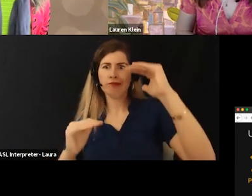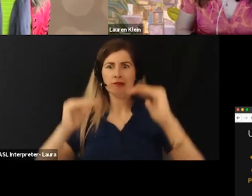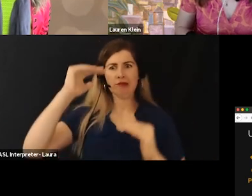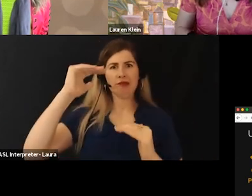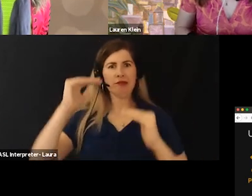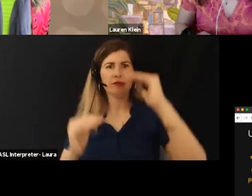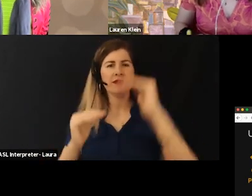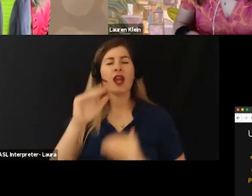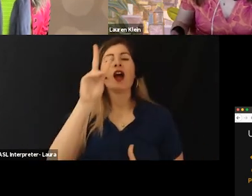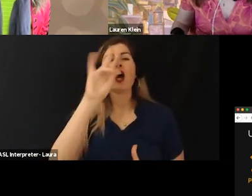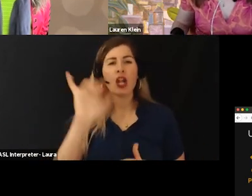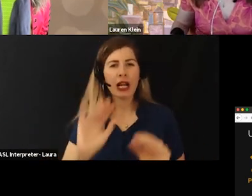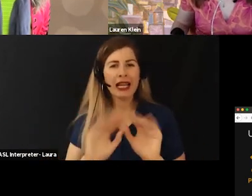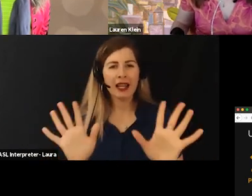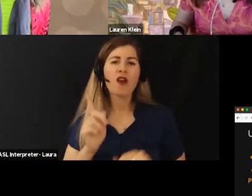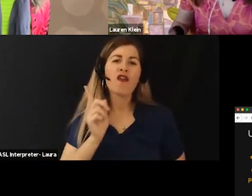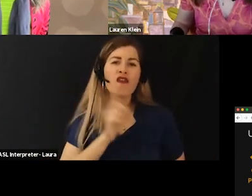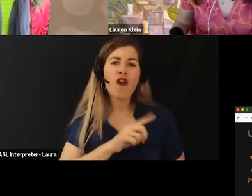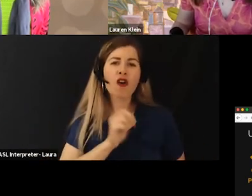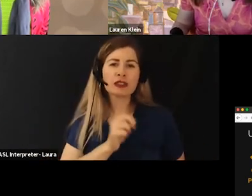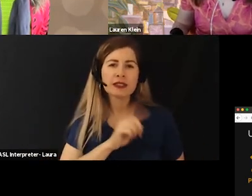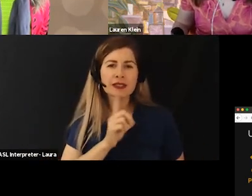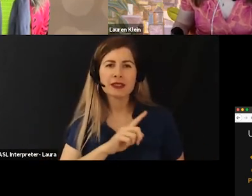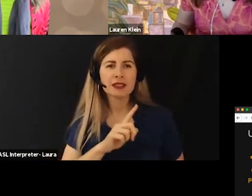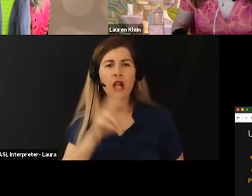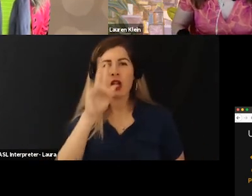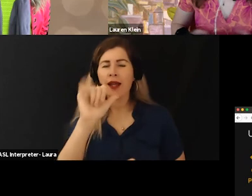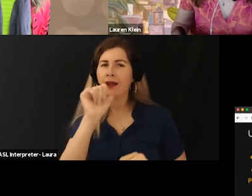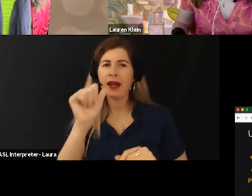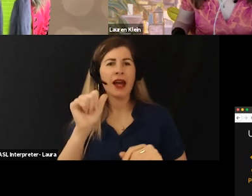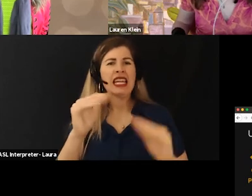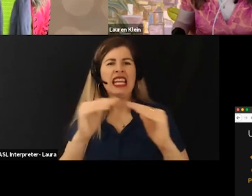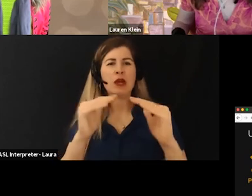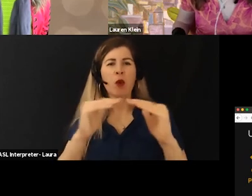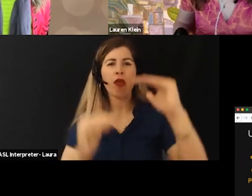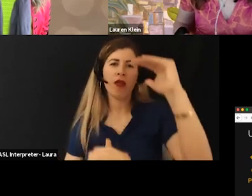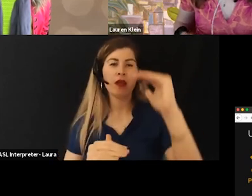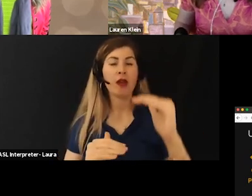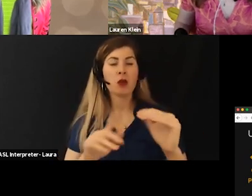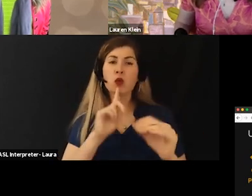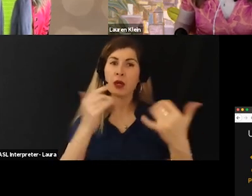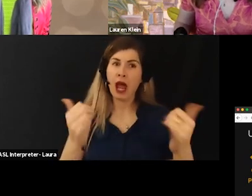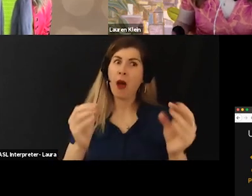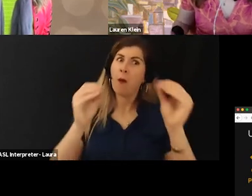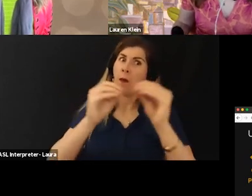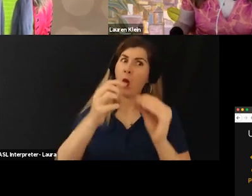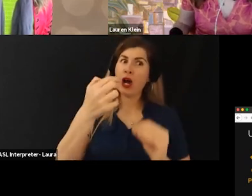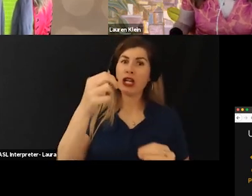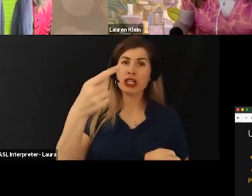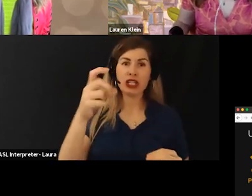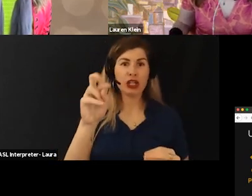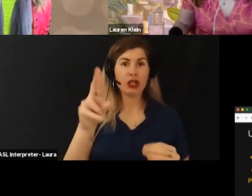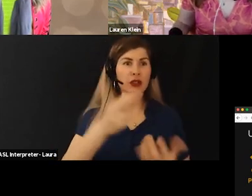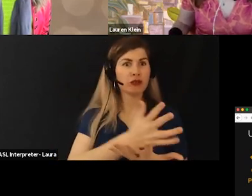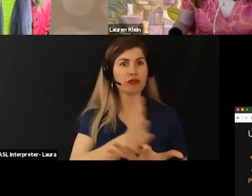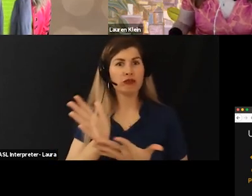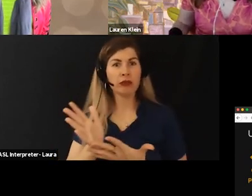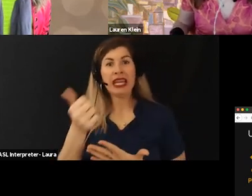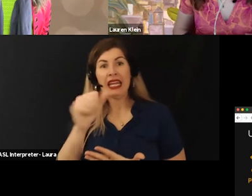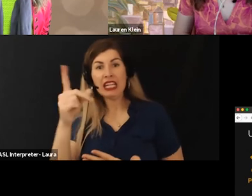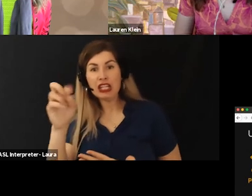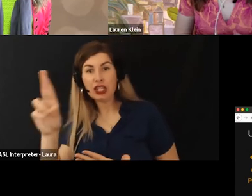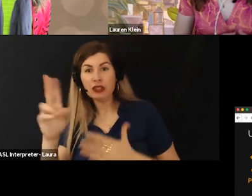of both a false binary, and an unequal hierarchy right there are more than two genders, and among them know gender is better than any of the others.